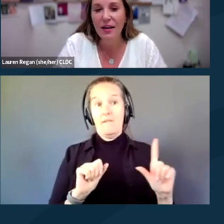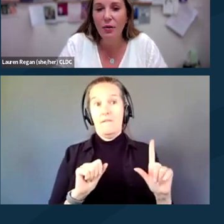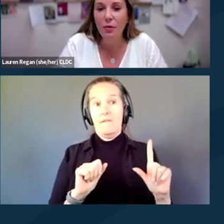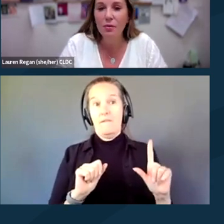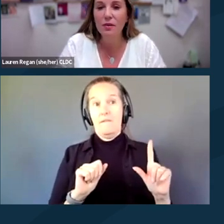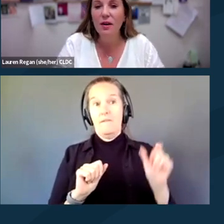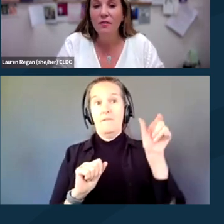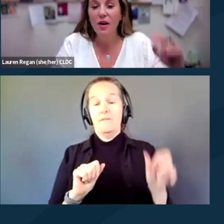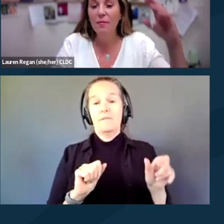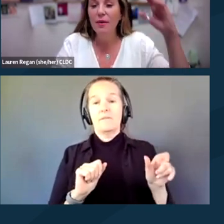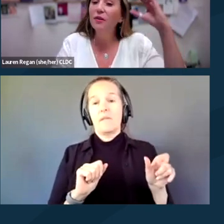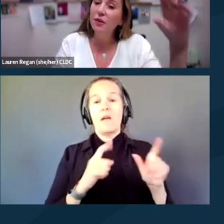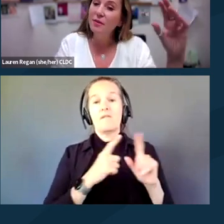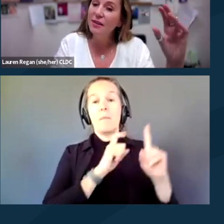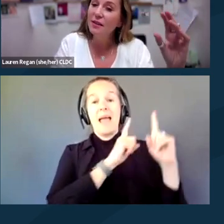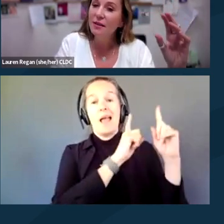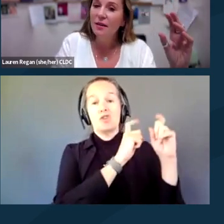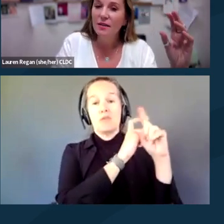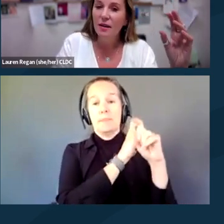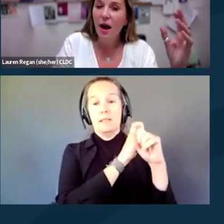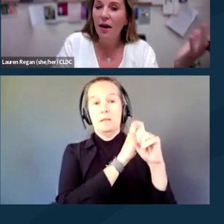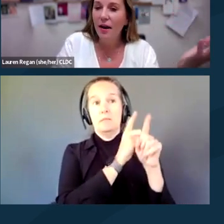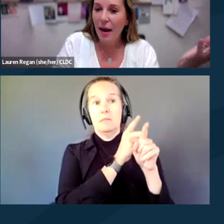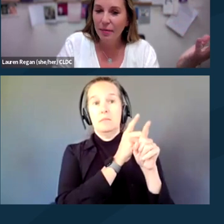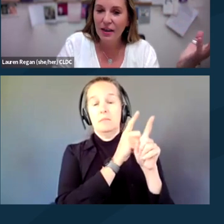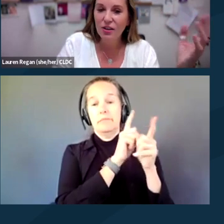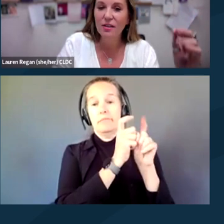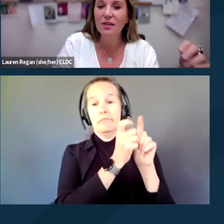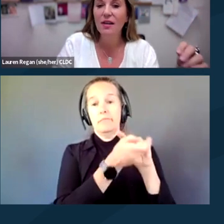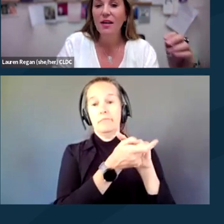it goes from encrypted applications to trusted